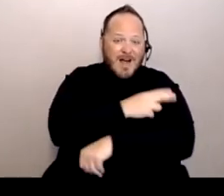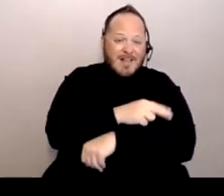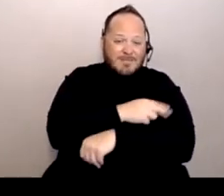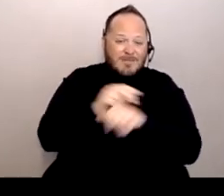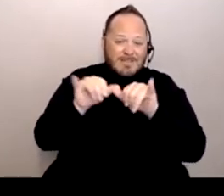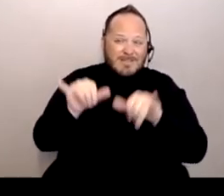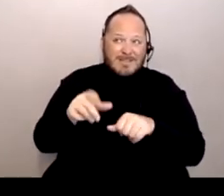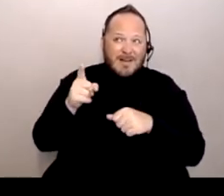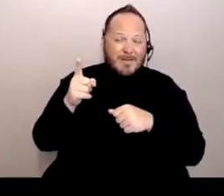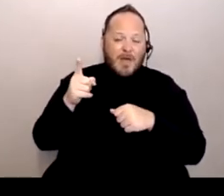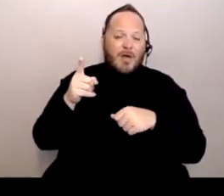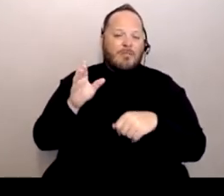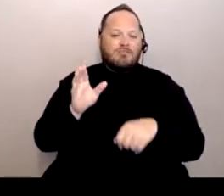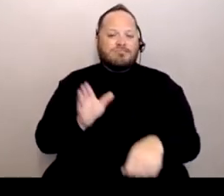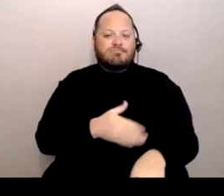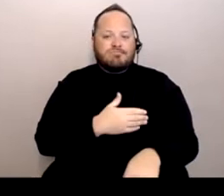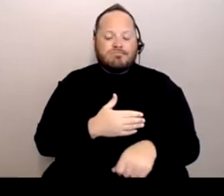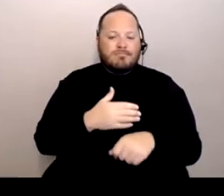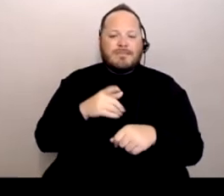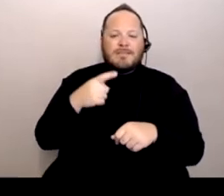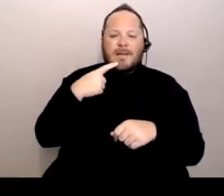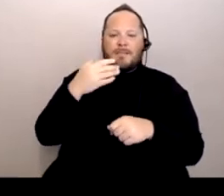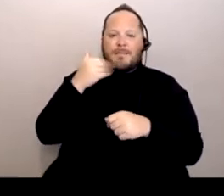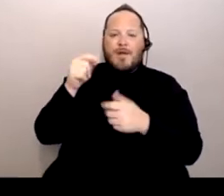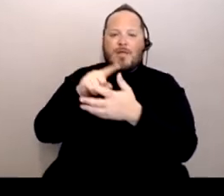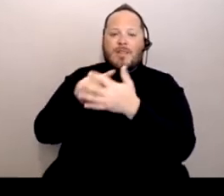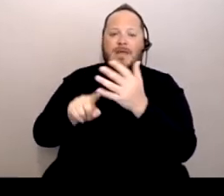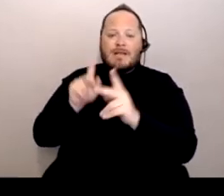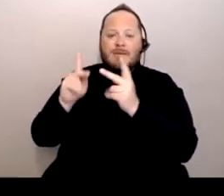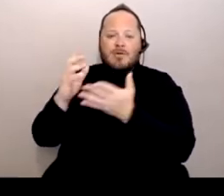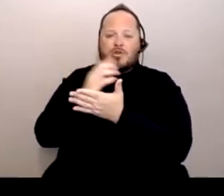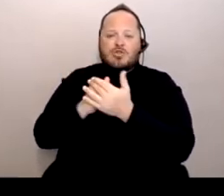these people deserve this care because they're able to get better. And these people are not," you know?